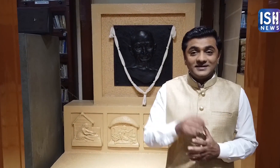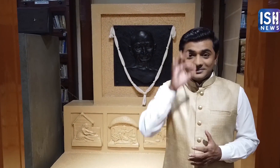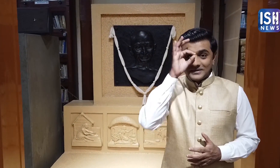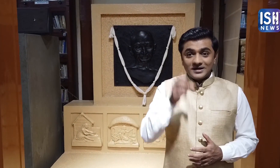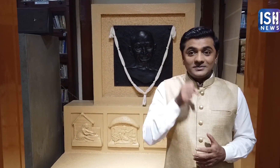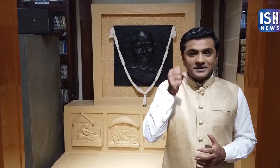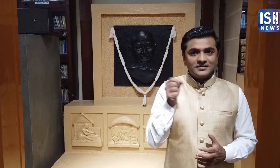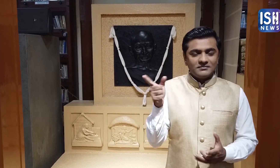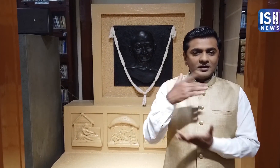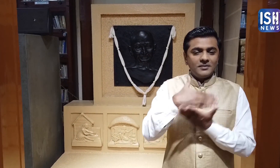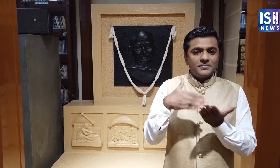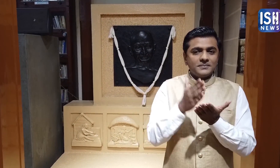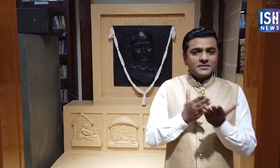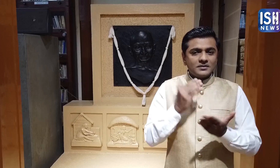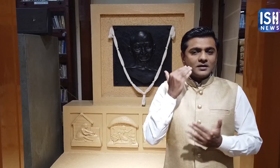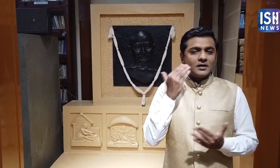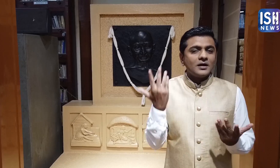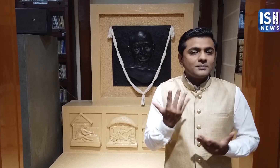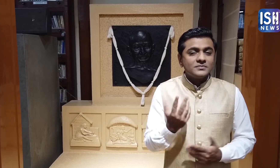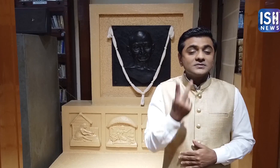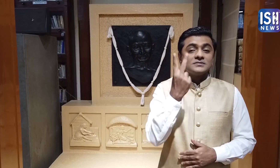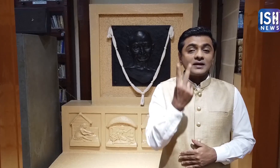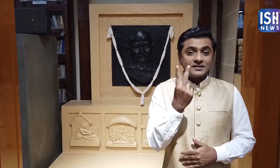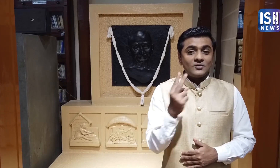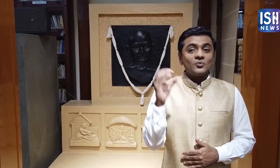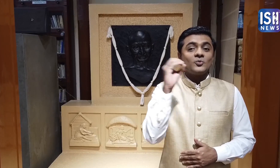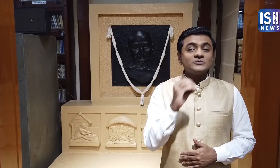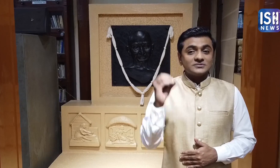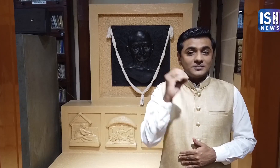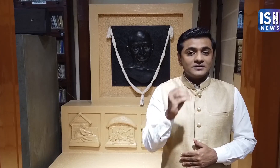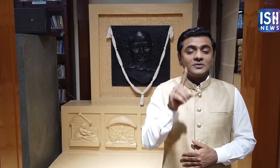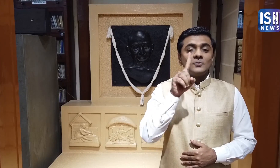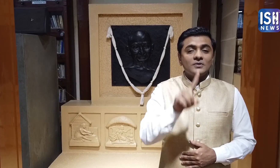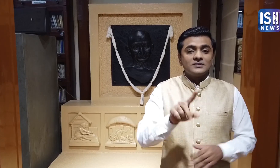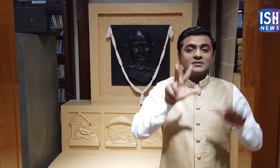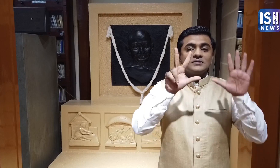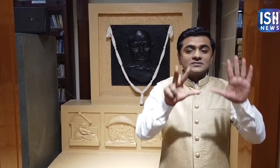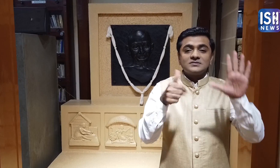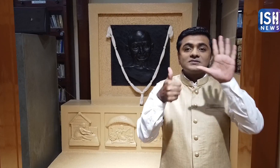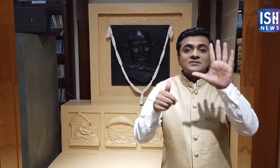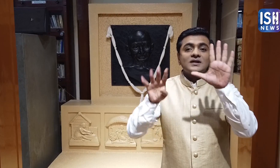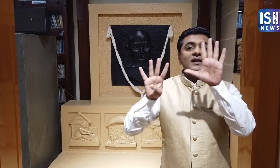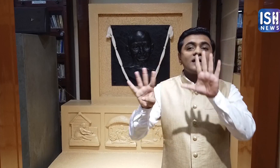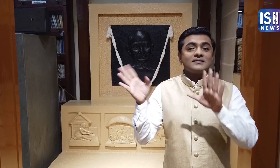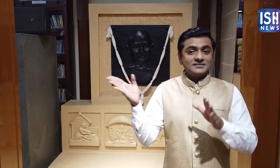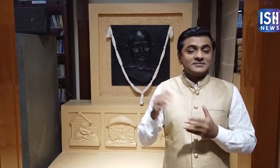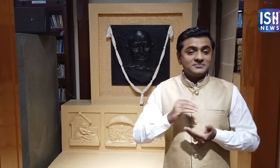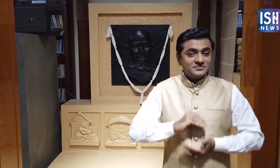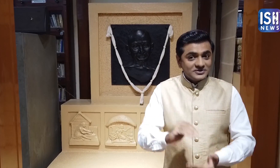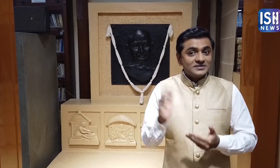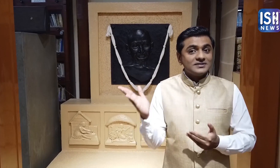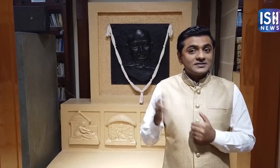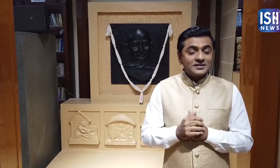Gandhiji was born on 2nd October 1869.